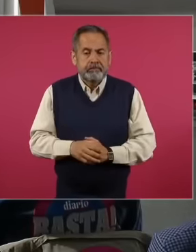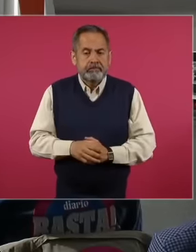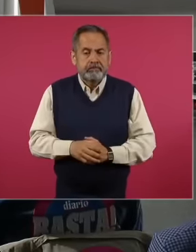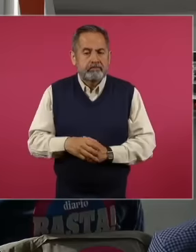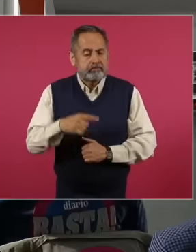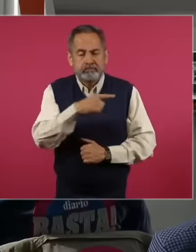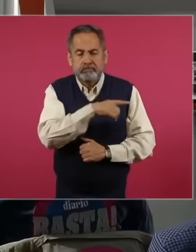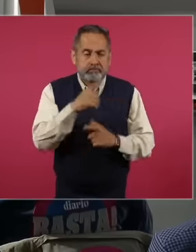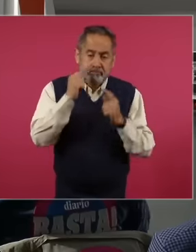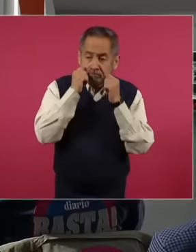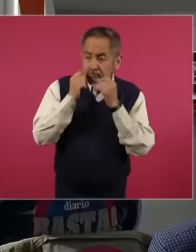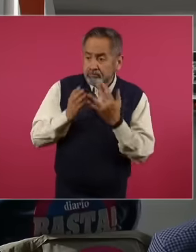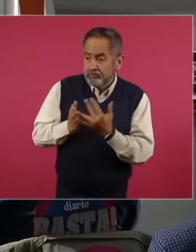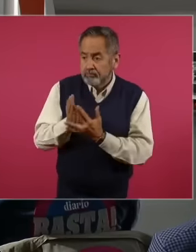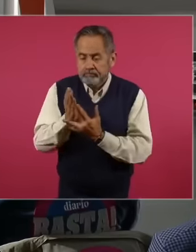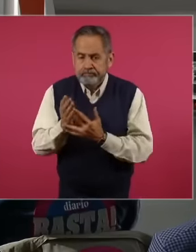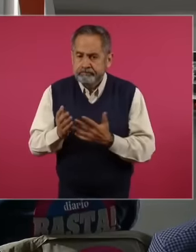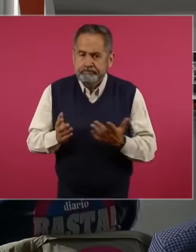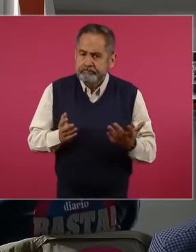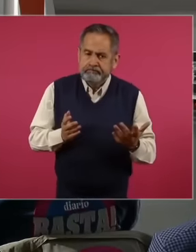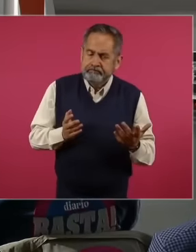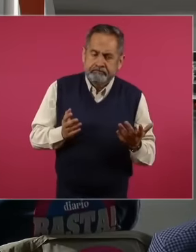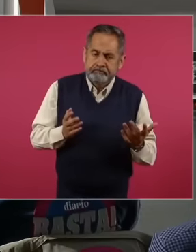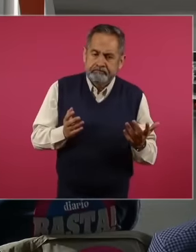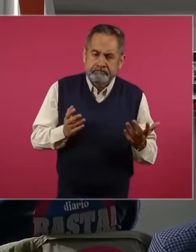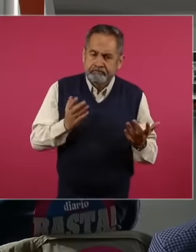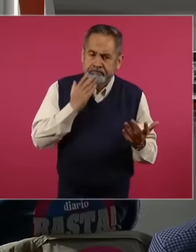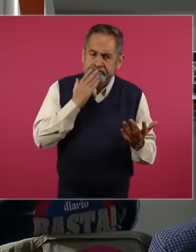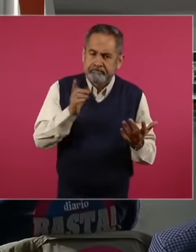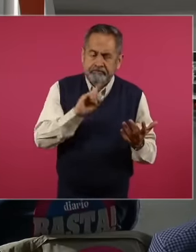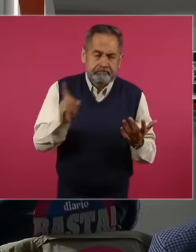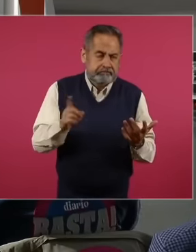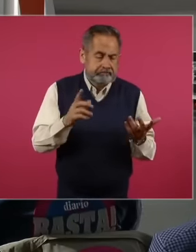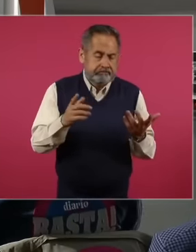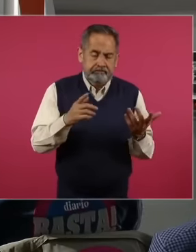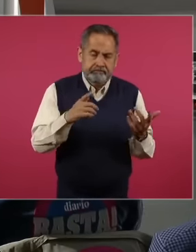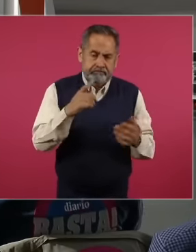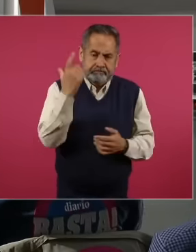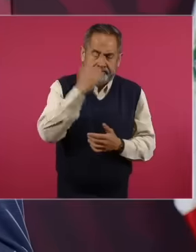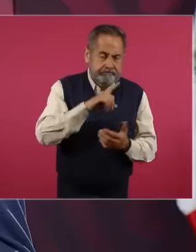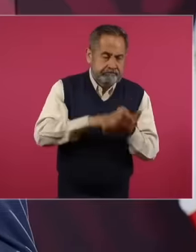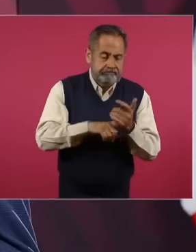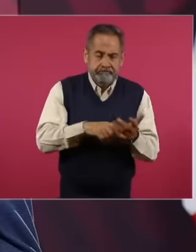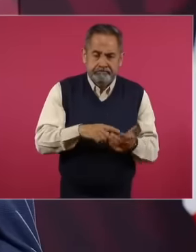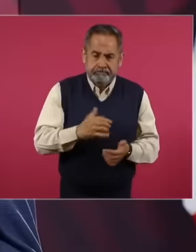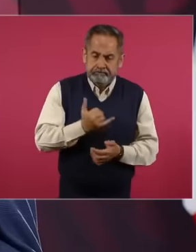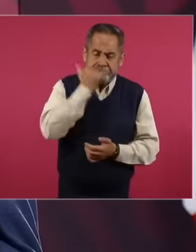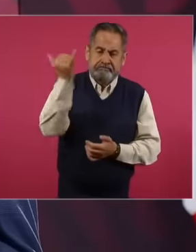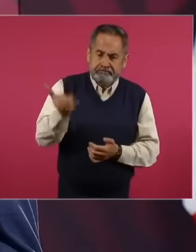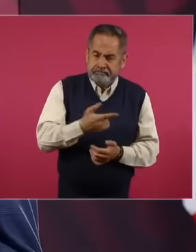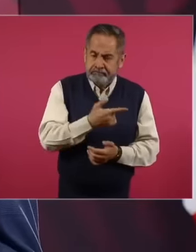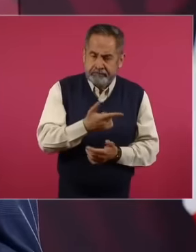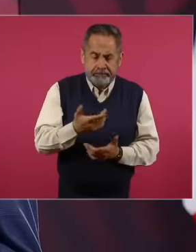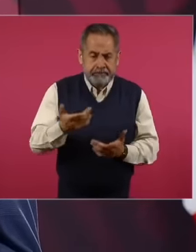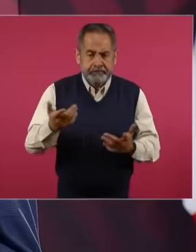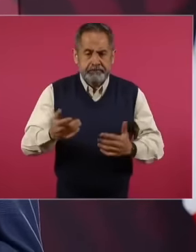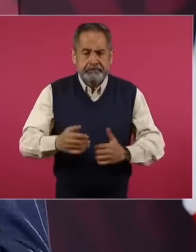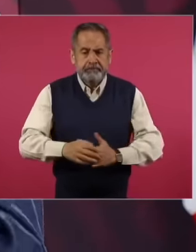more than an